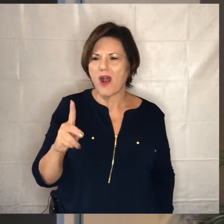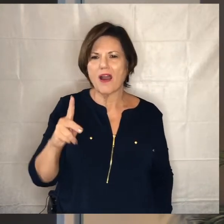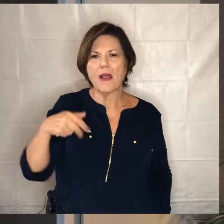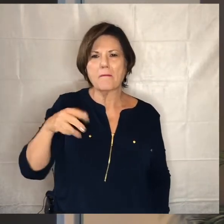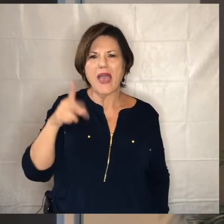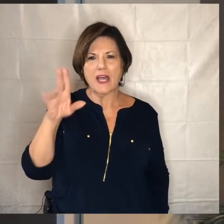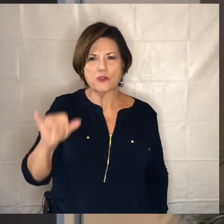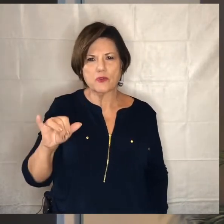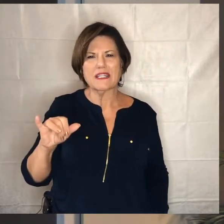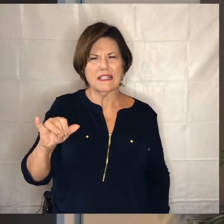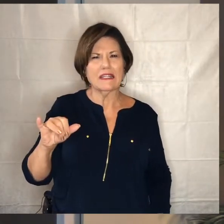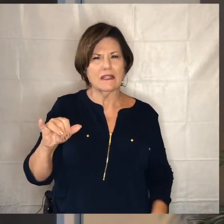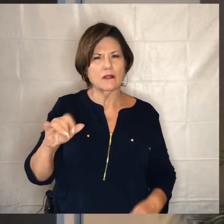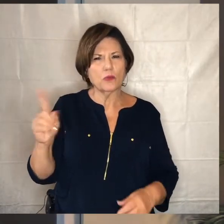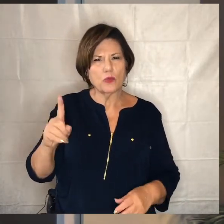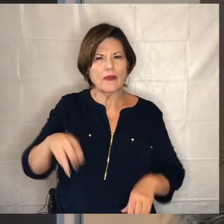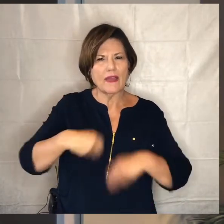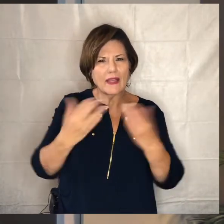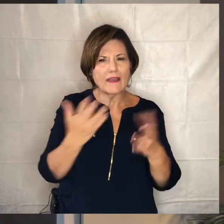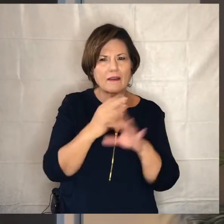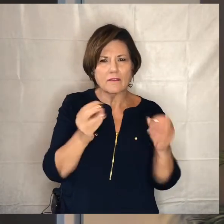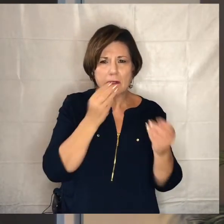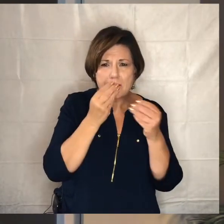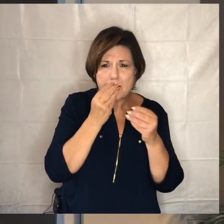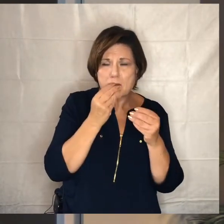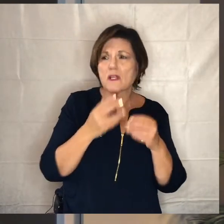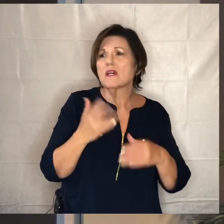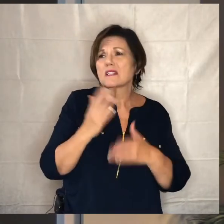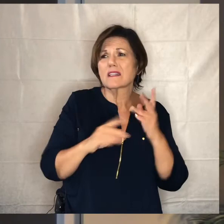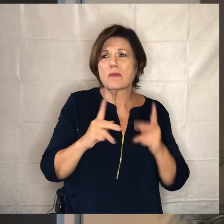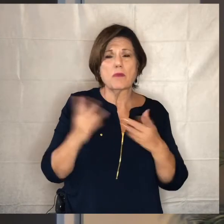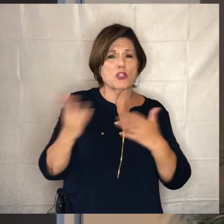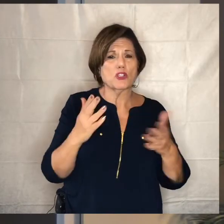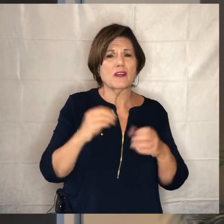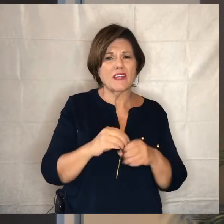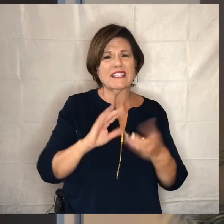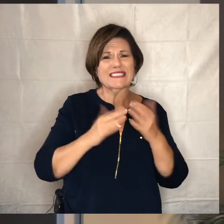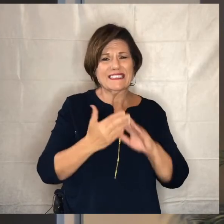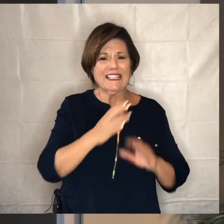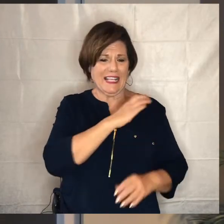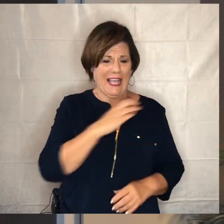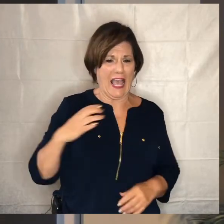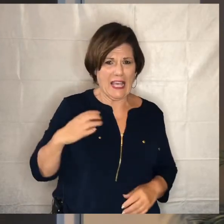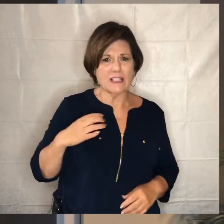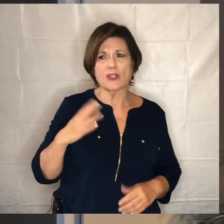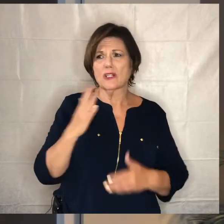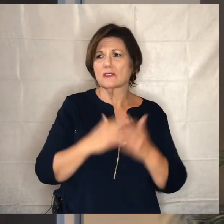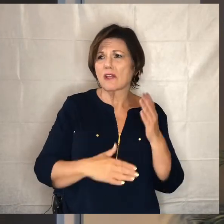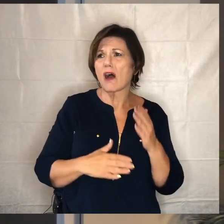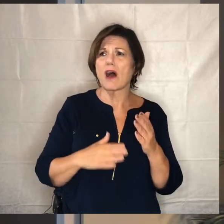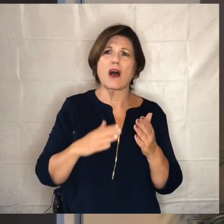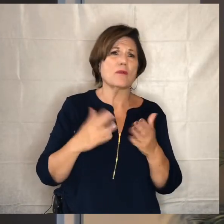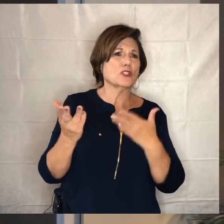a track team there's those who are serving in city council there's so those are serving on the student on the school board there